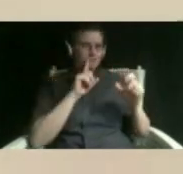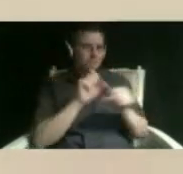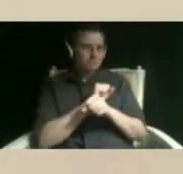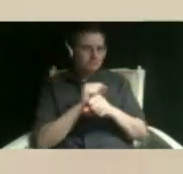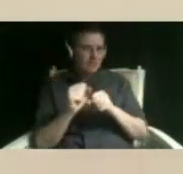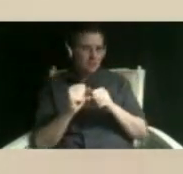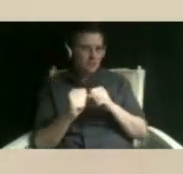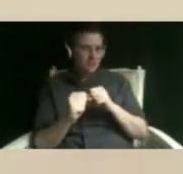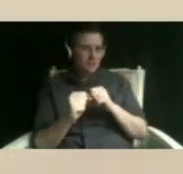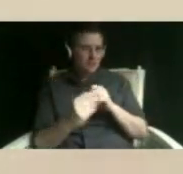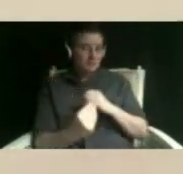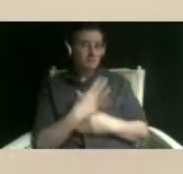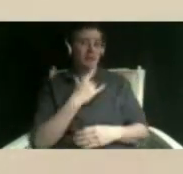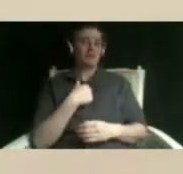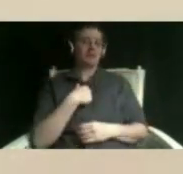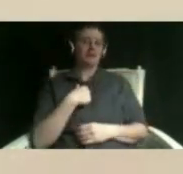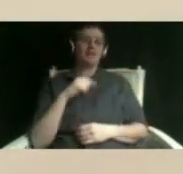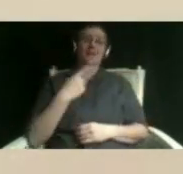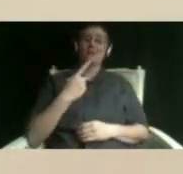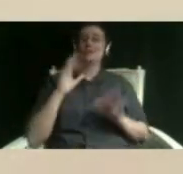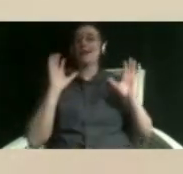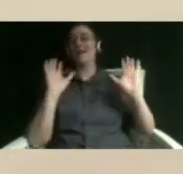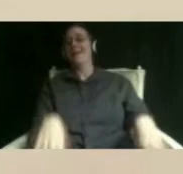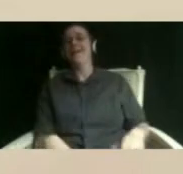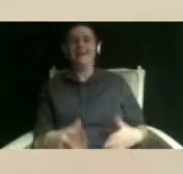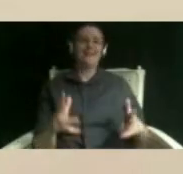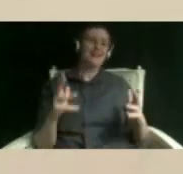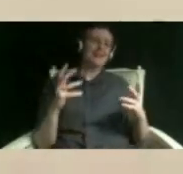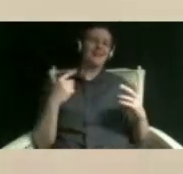um and at first it felt great you know i was stressed out about school i stressed